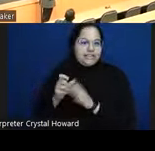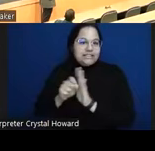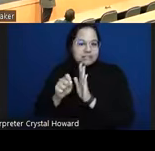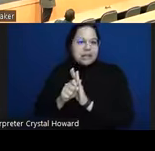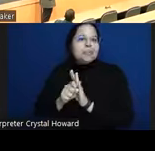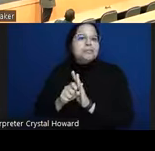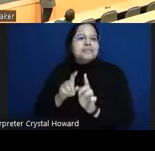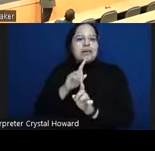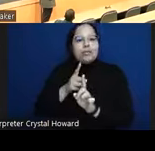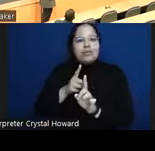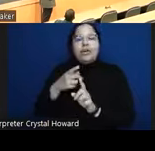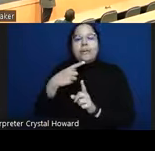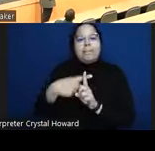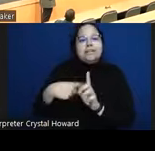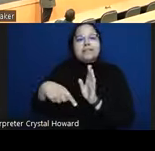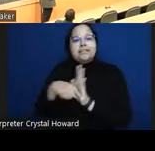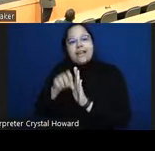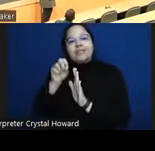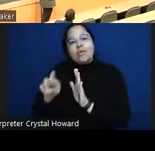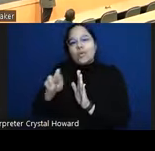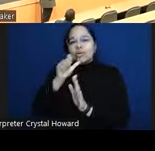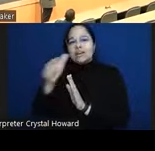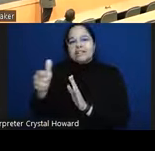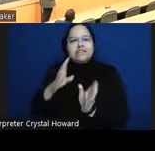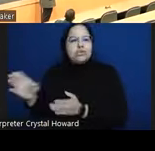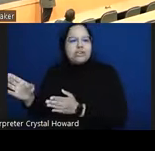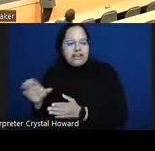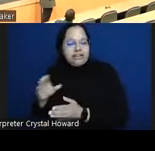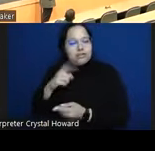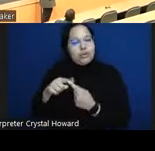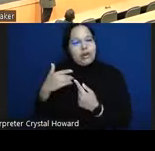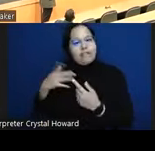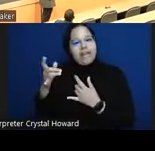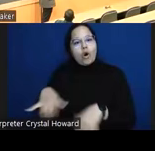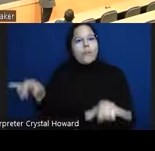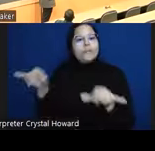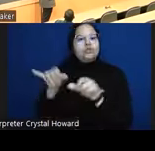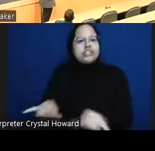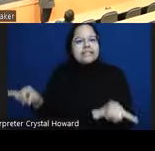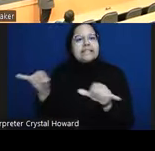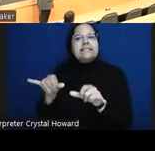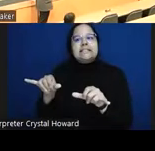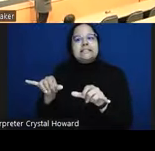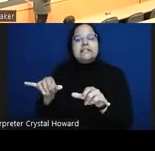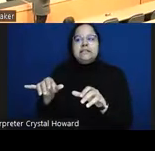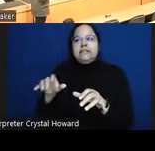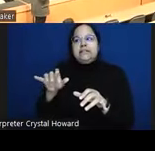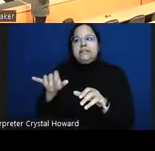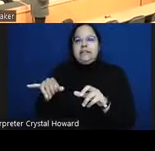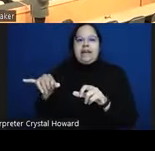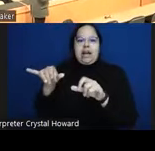so when you have that that homogeneous sort of you know um that homogeneity and symptoms it's